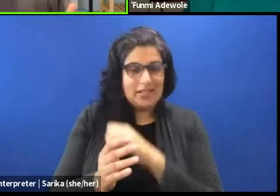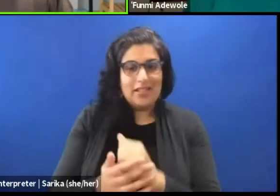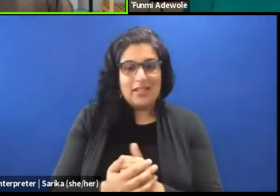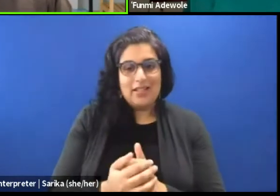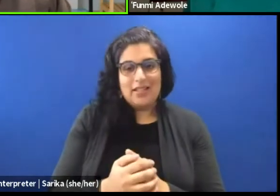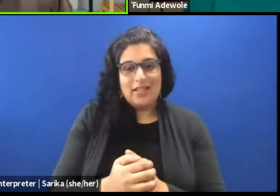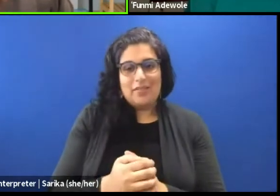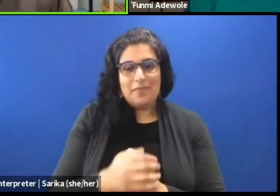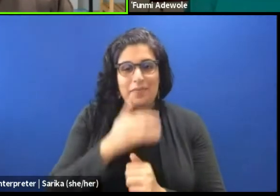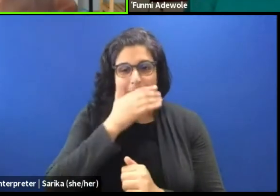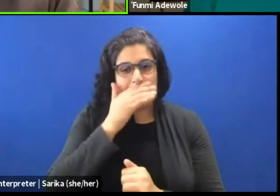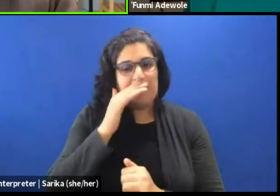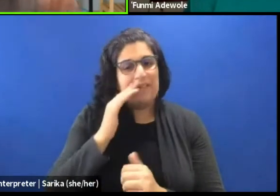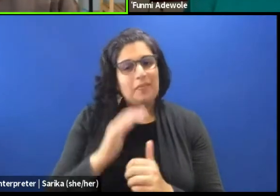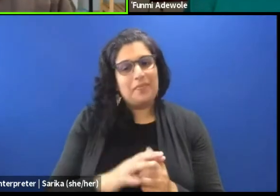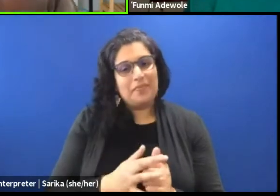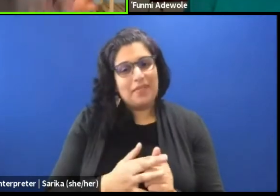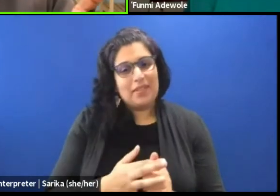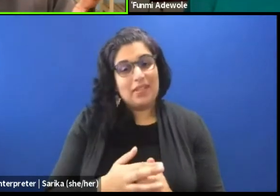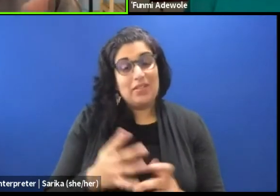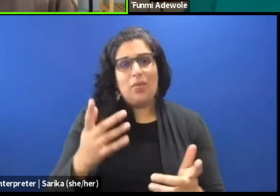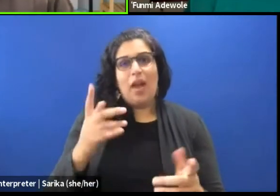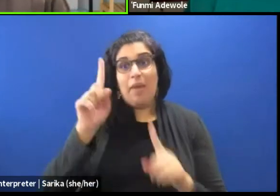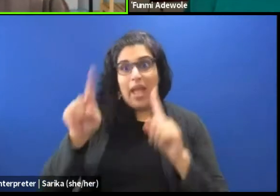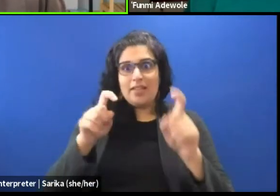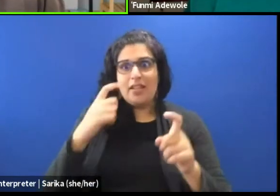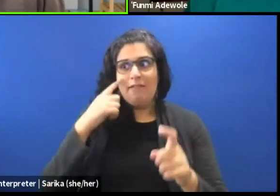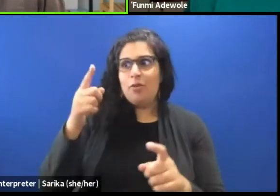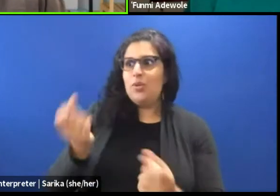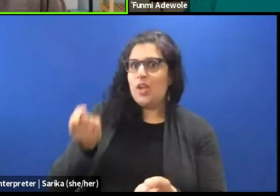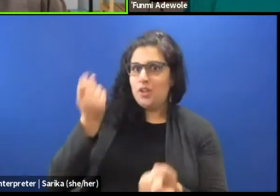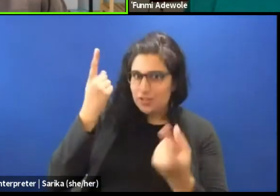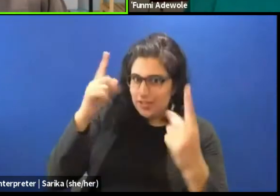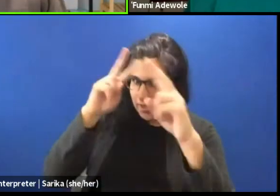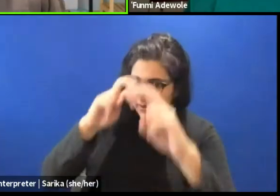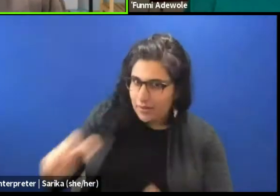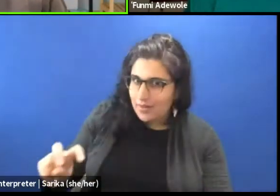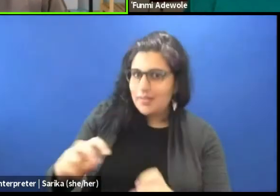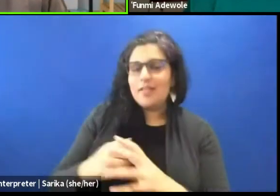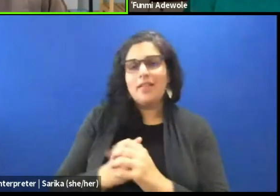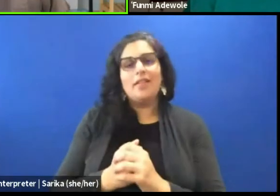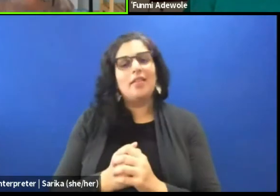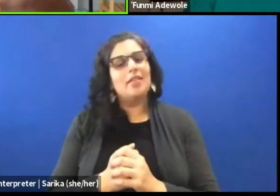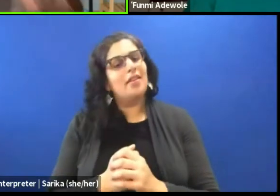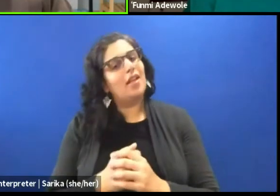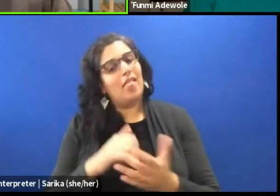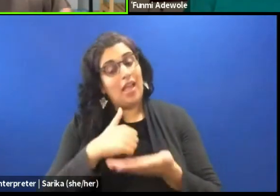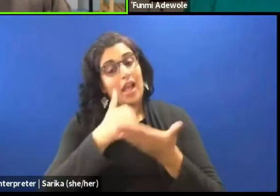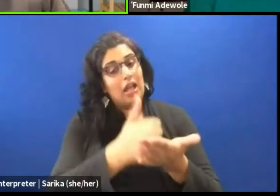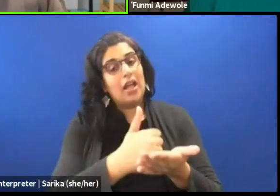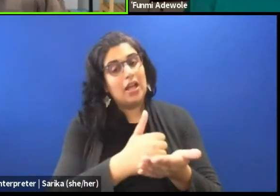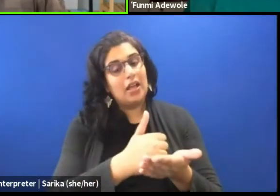so that you can as a creator you can articulate it. Is that what you wanna do, you know? And then that also helps you to create